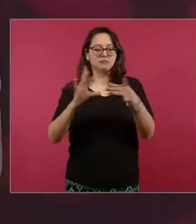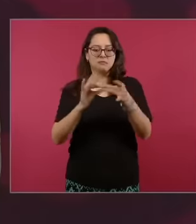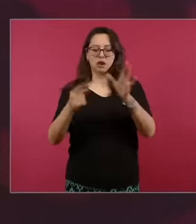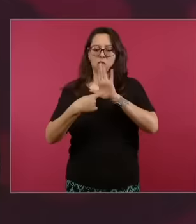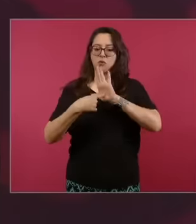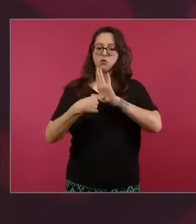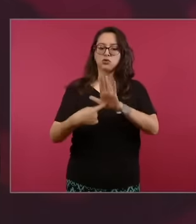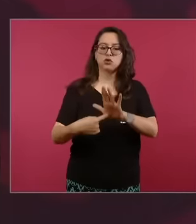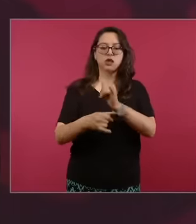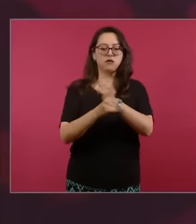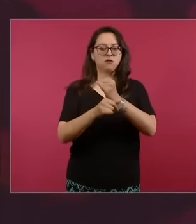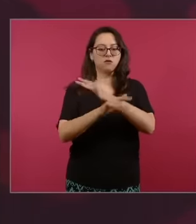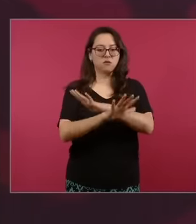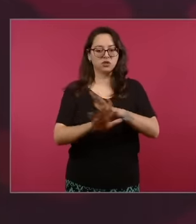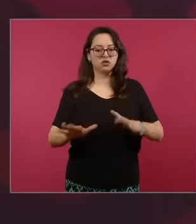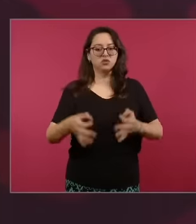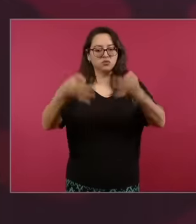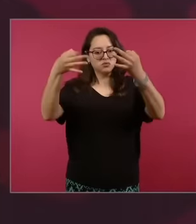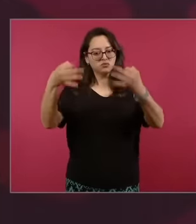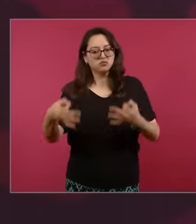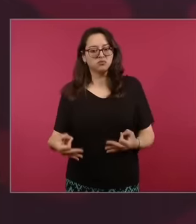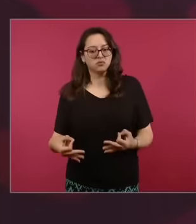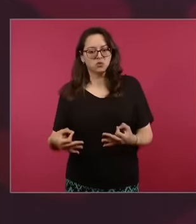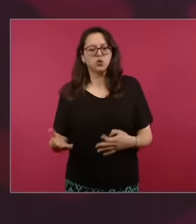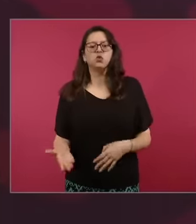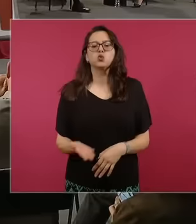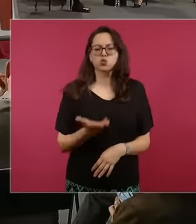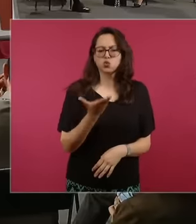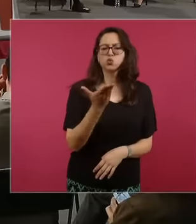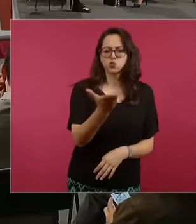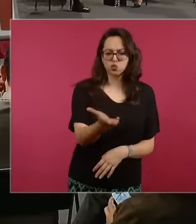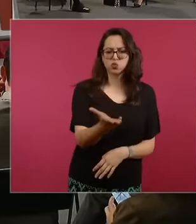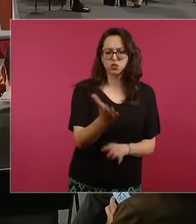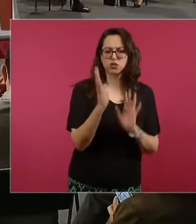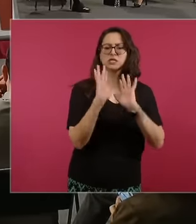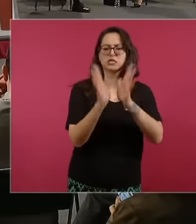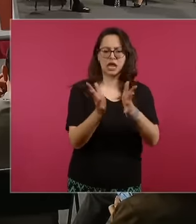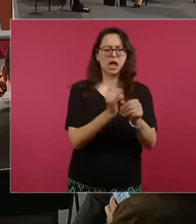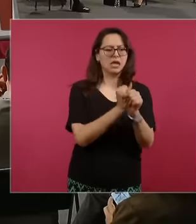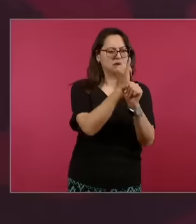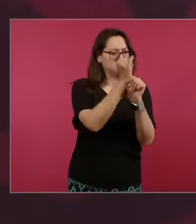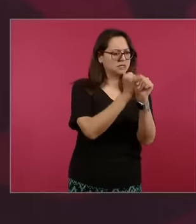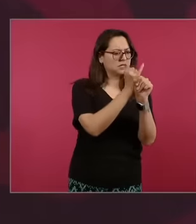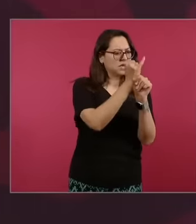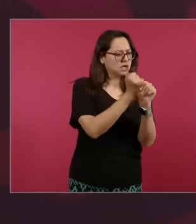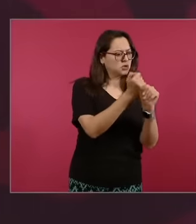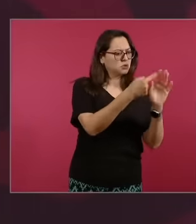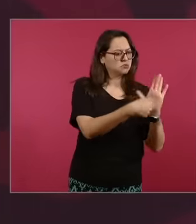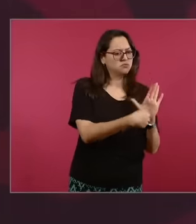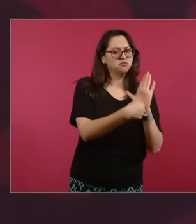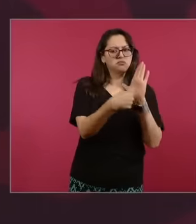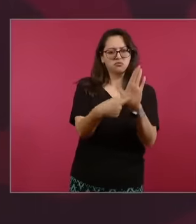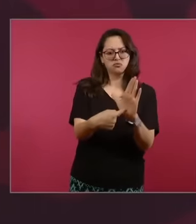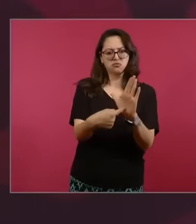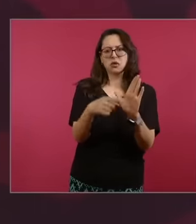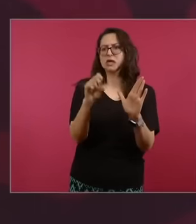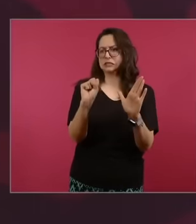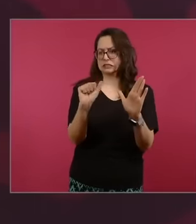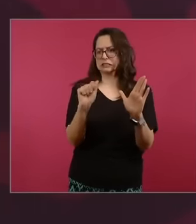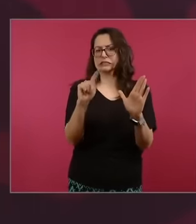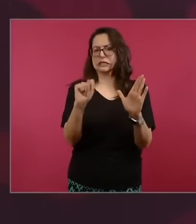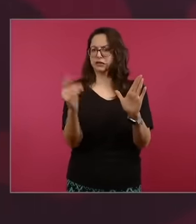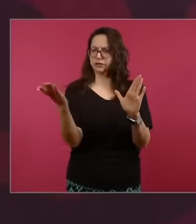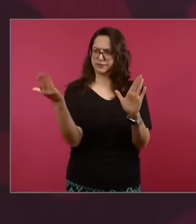did your research, why don't we ask the SAT to report? It is correct and we do not enter into